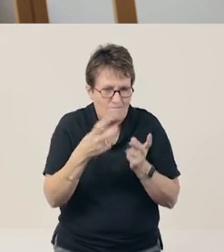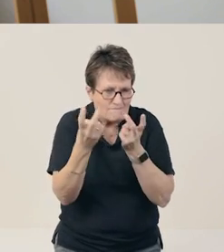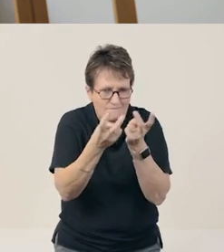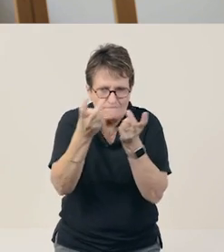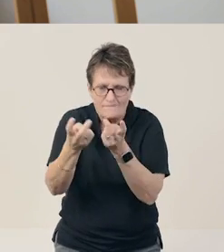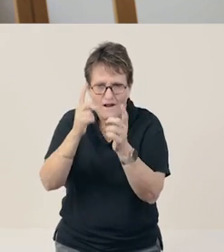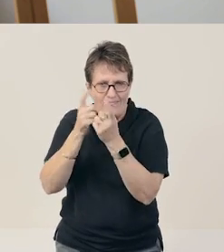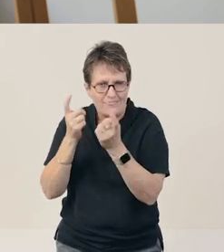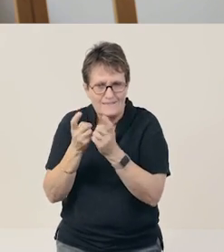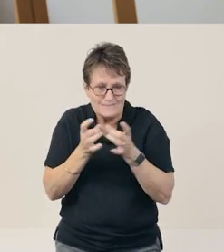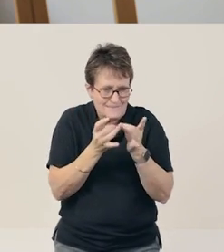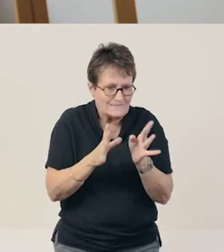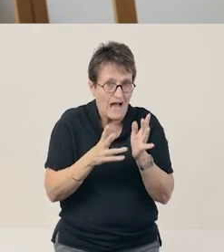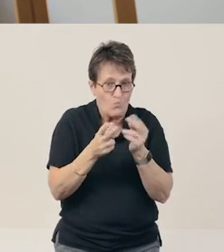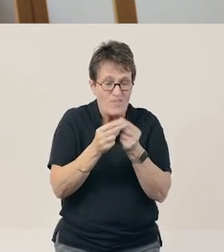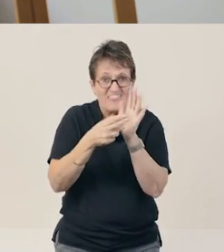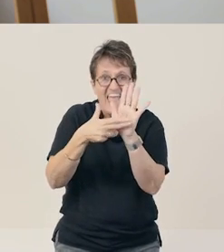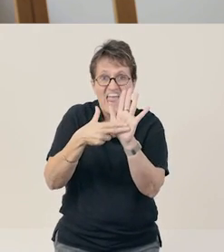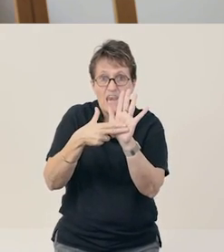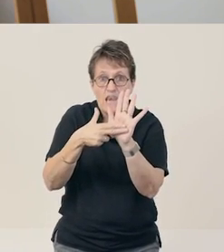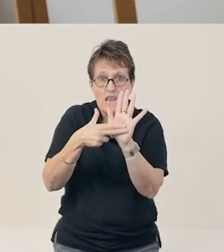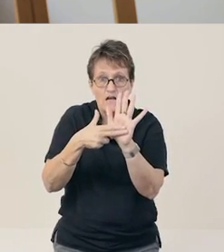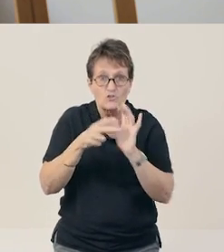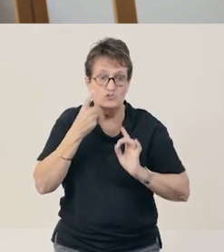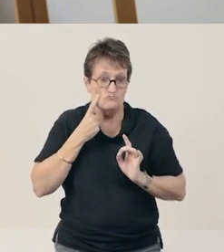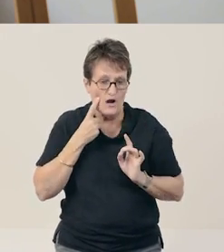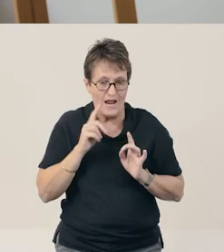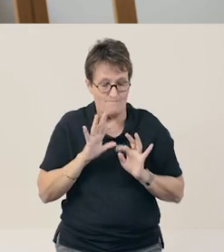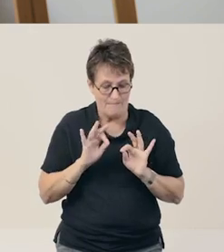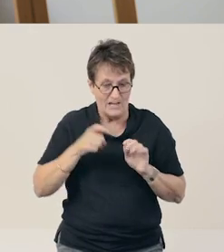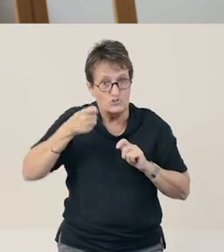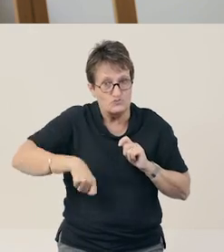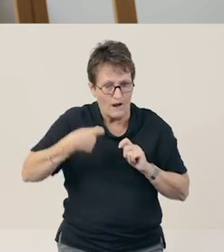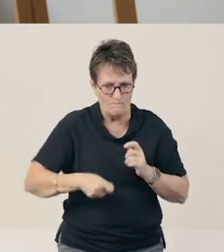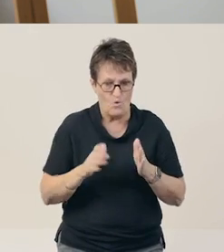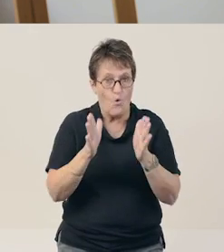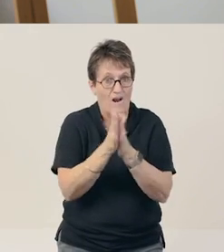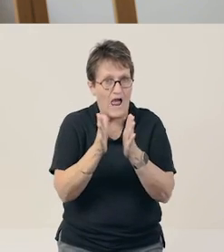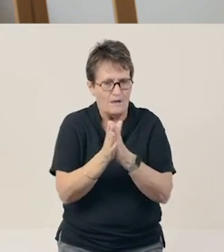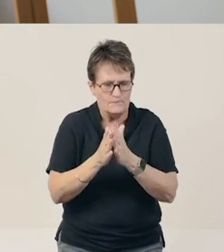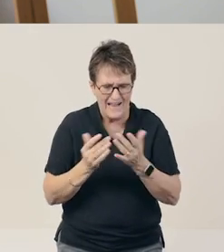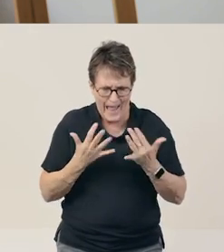that start with the letter N. Try using a drum, or clap your hands, to learn how many syllables